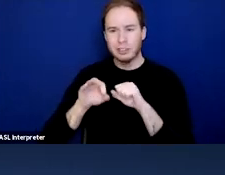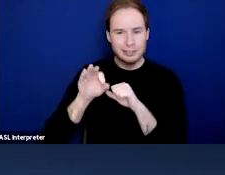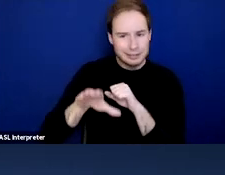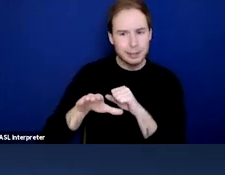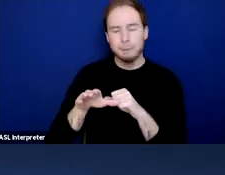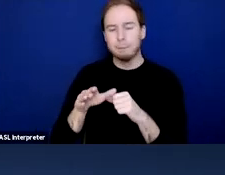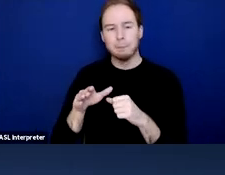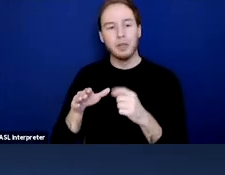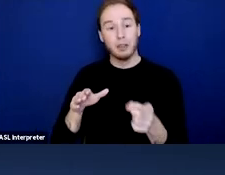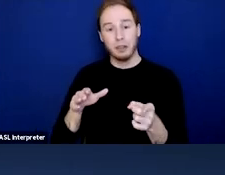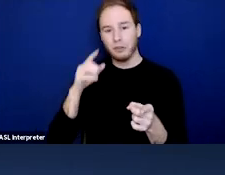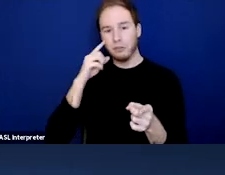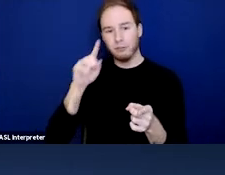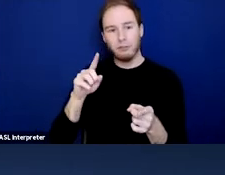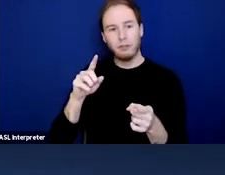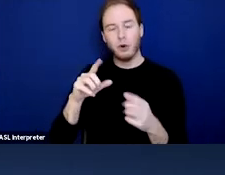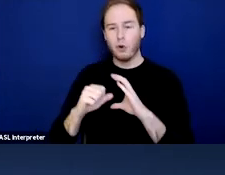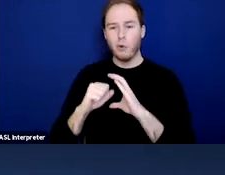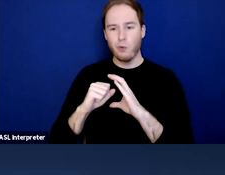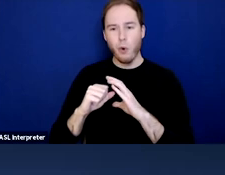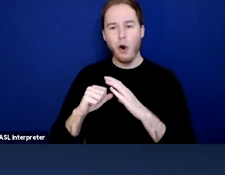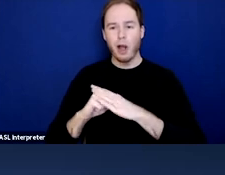This one is core elements of effective street outreach.